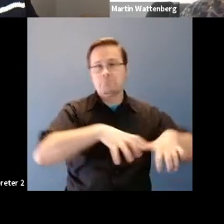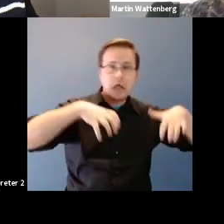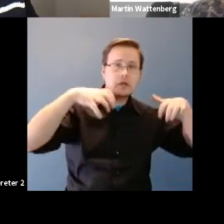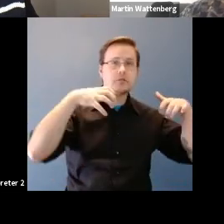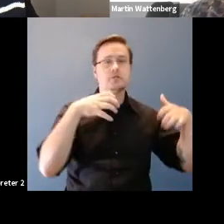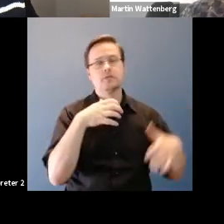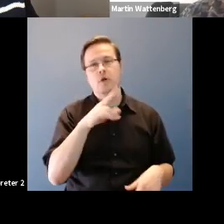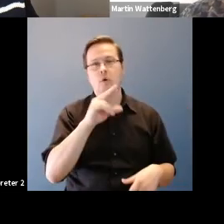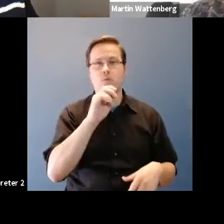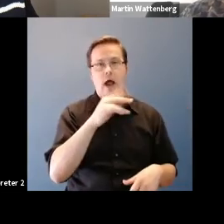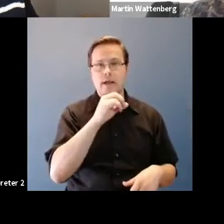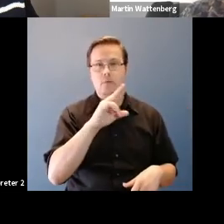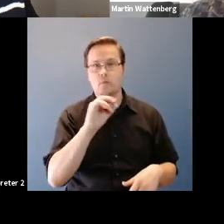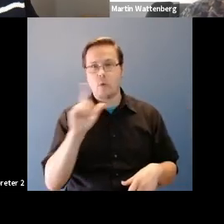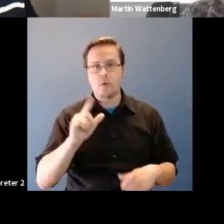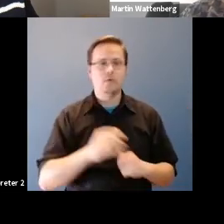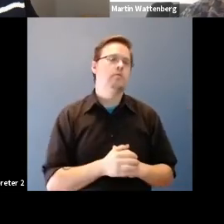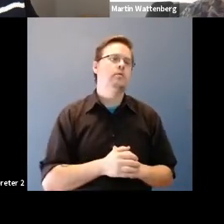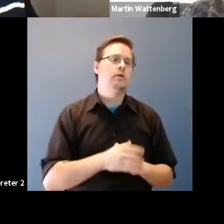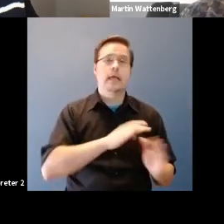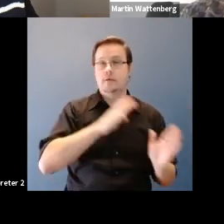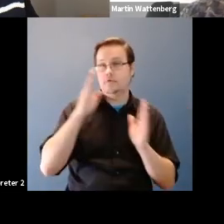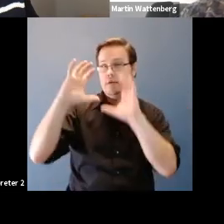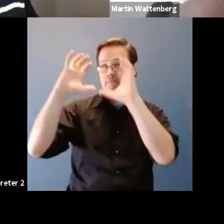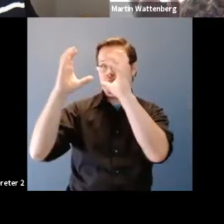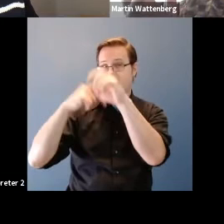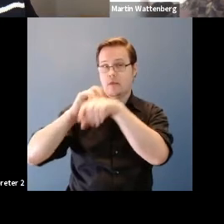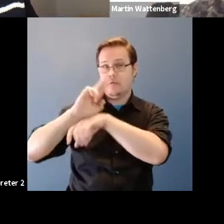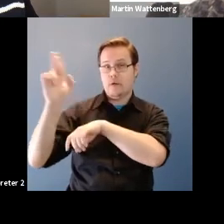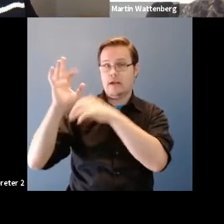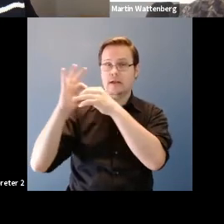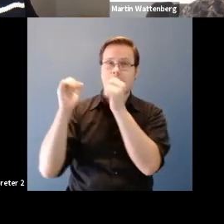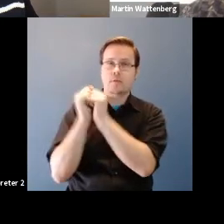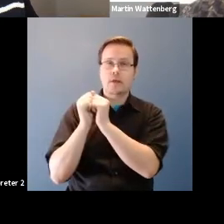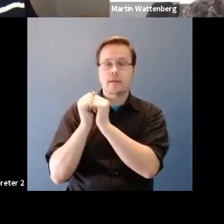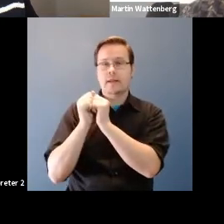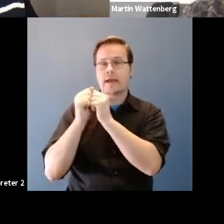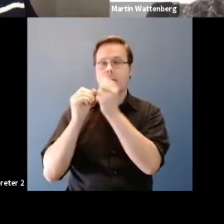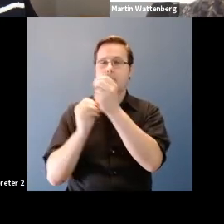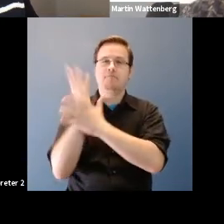Martin Wattenberg: And then there's another cluster up on the right, that is, corresponding to like volcanic rock or rocks called you know.